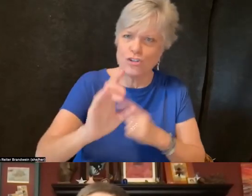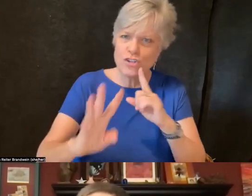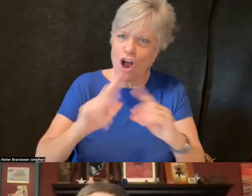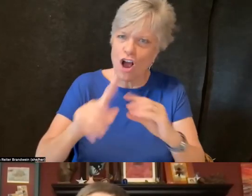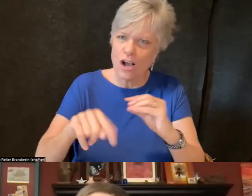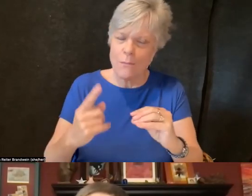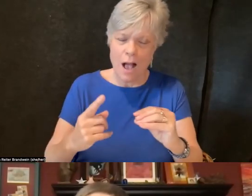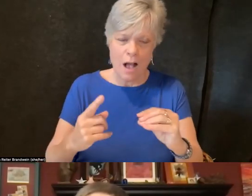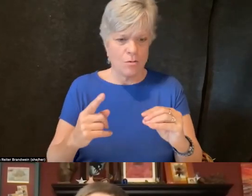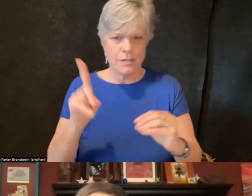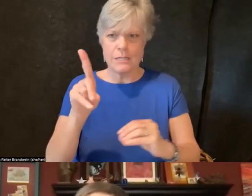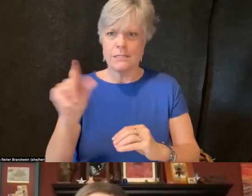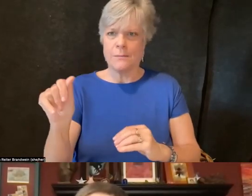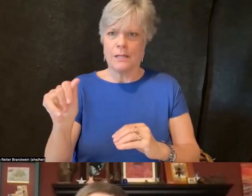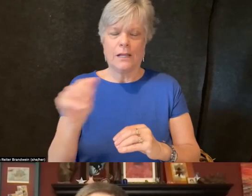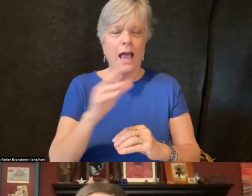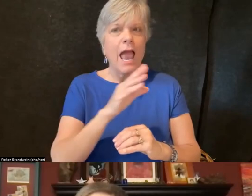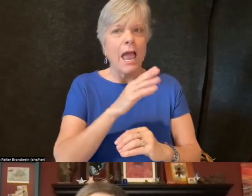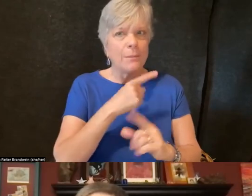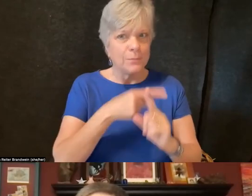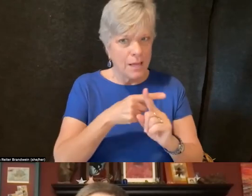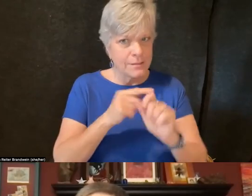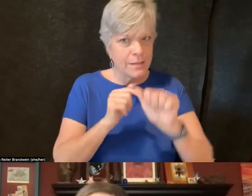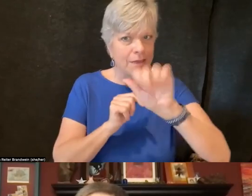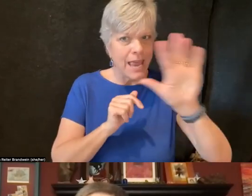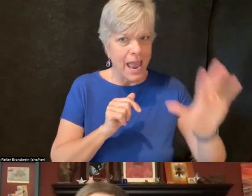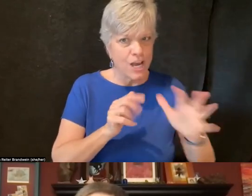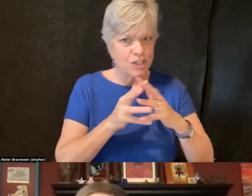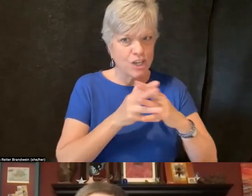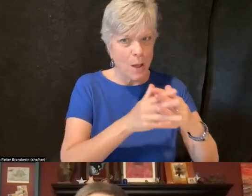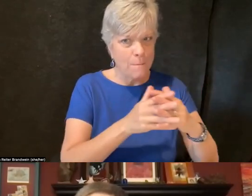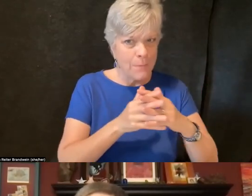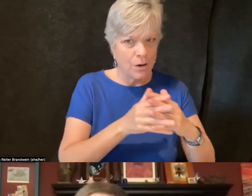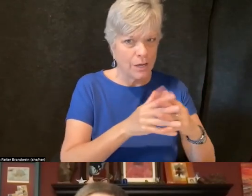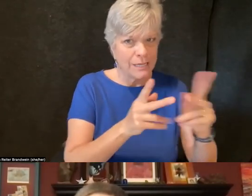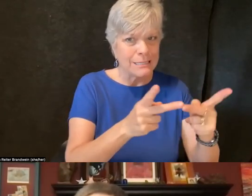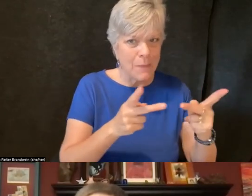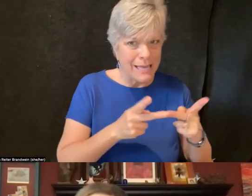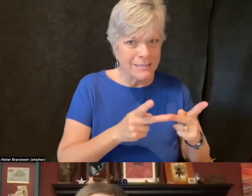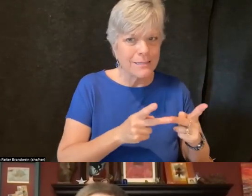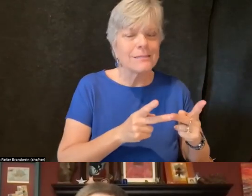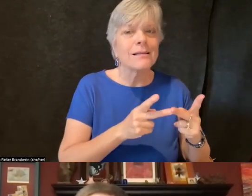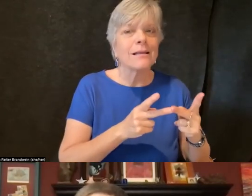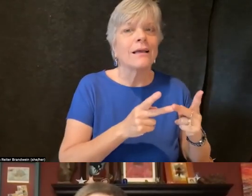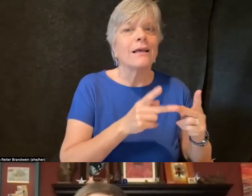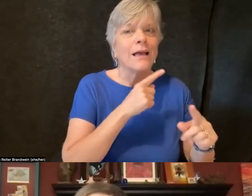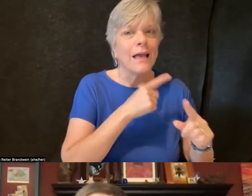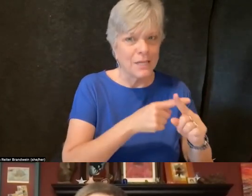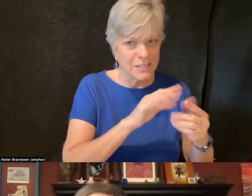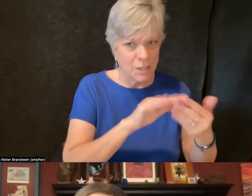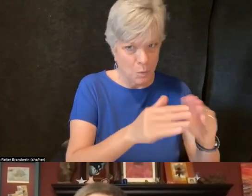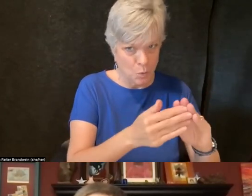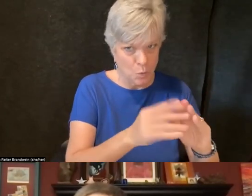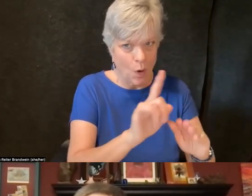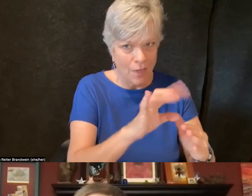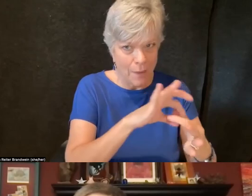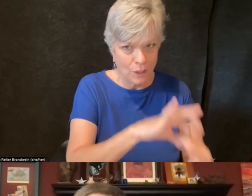but also in the Asian American spaces and communities to which they belong. So we're really trying to find those allyships